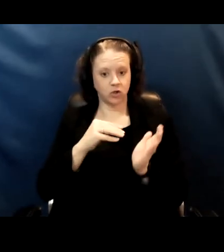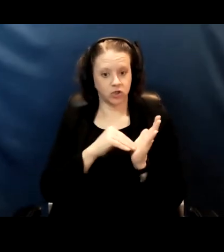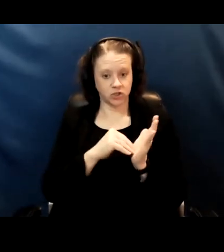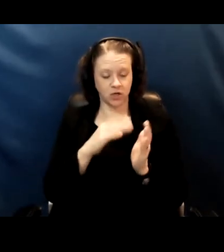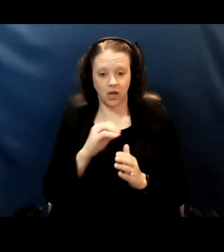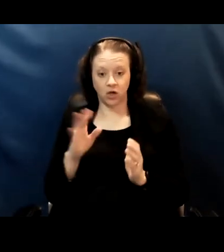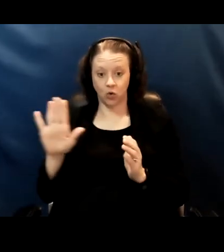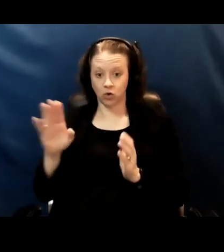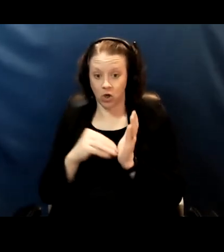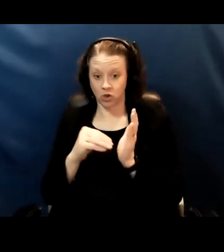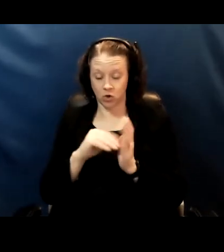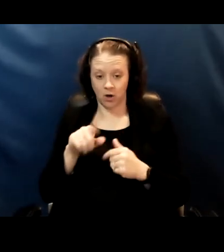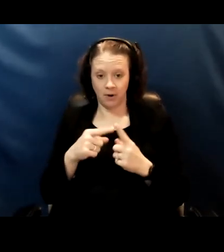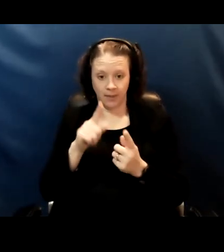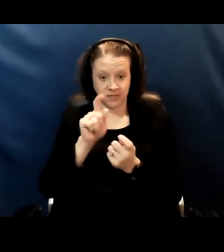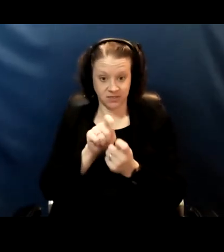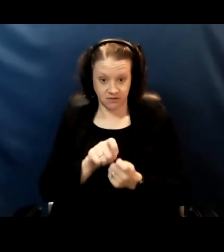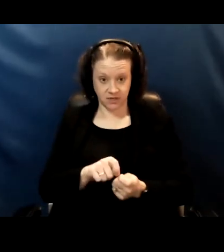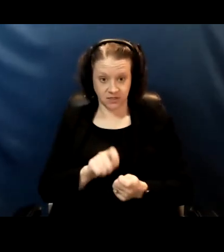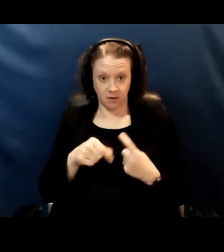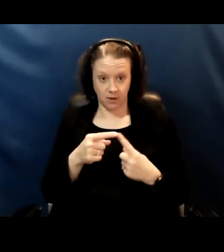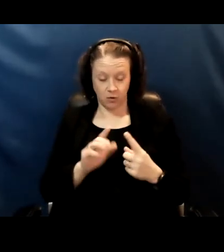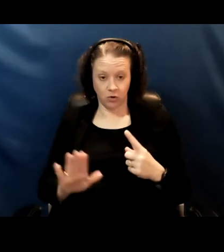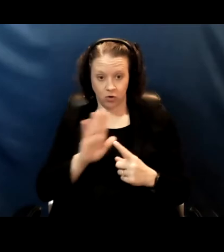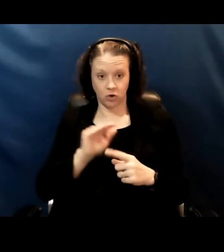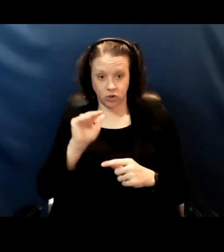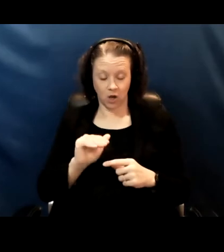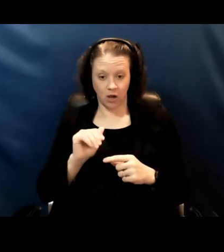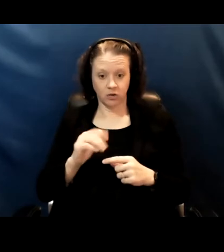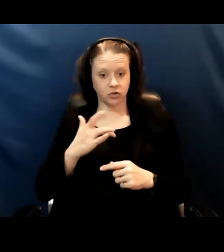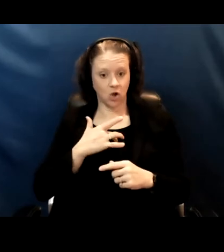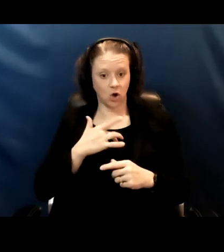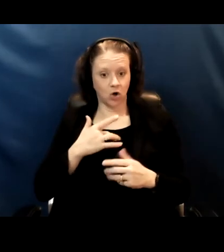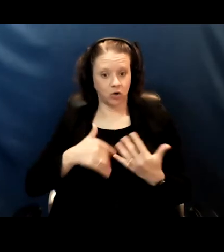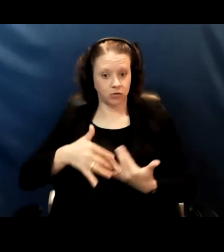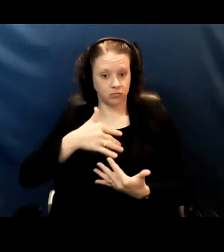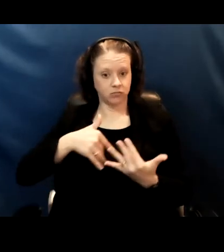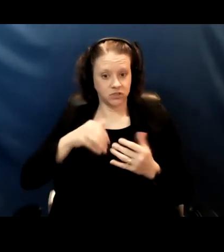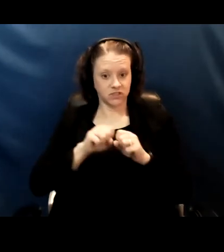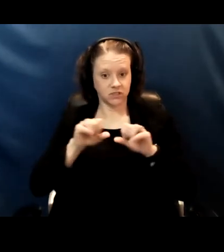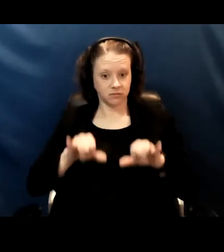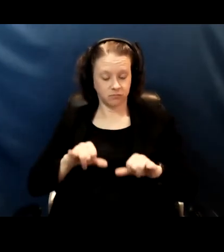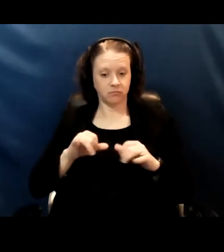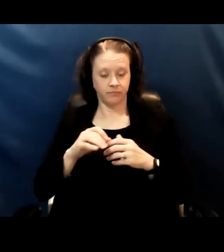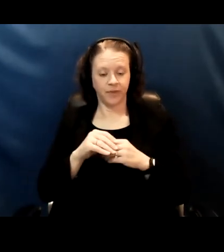about the specifics of your child's cardiovascular condition to make an informed decision.